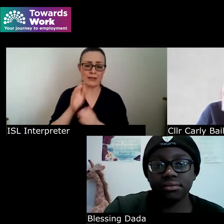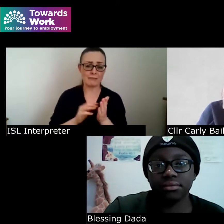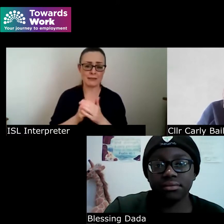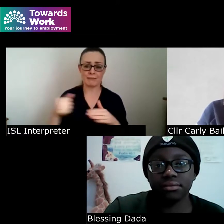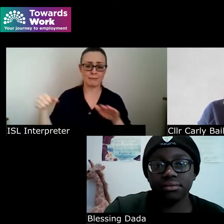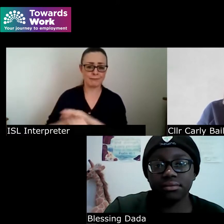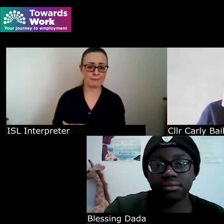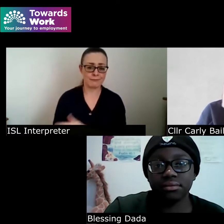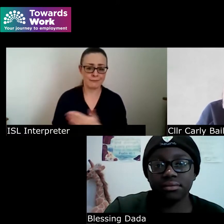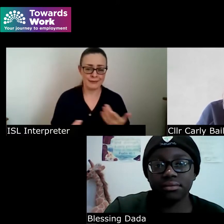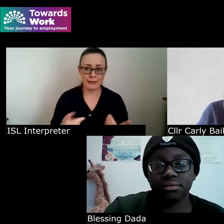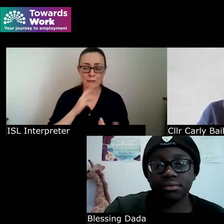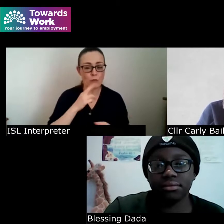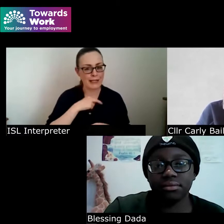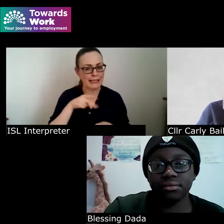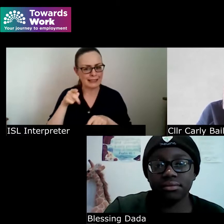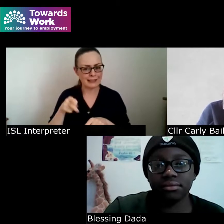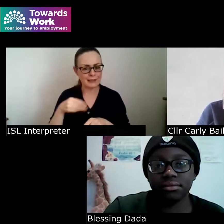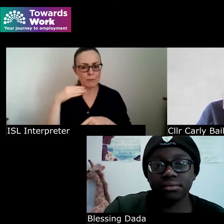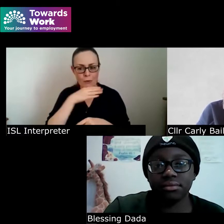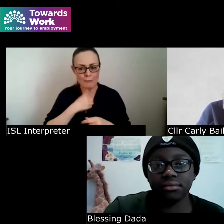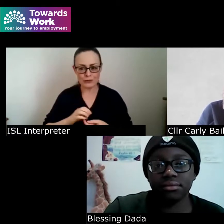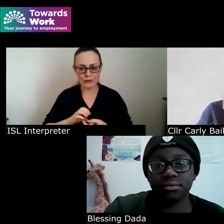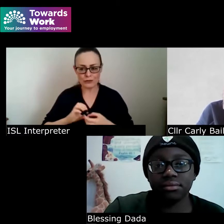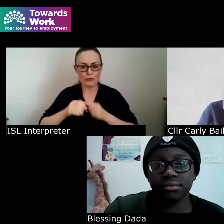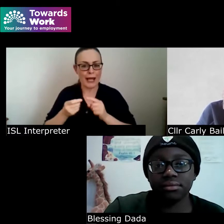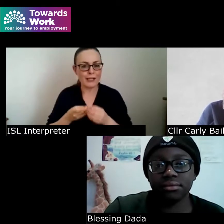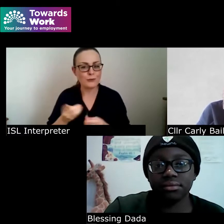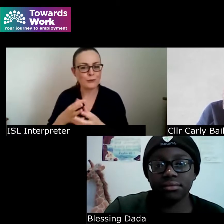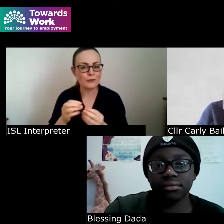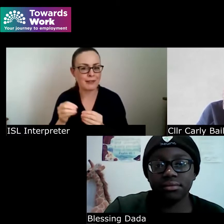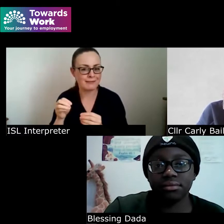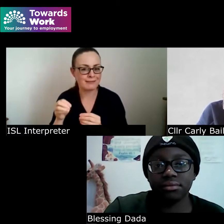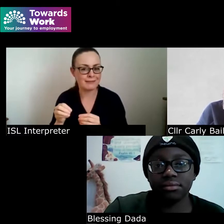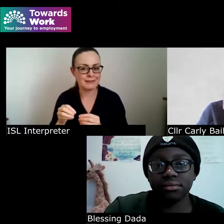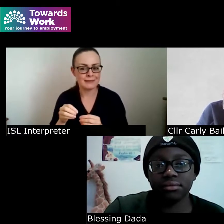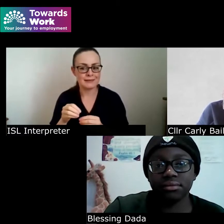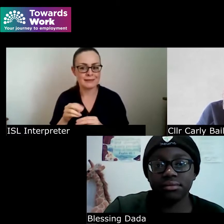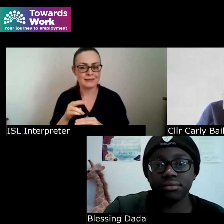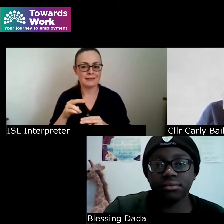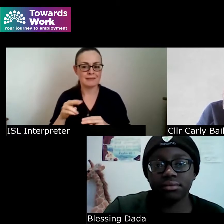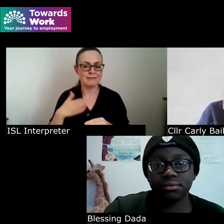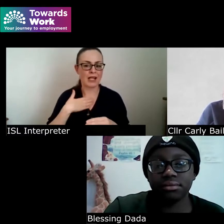about throwing myself out there and trying to do something rather than sitting back and waiting for